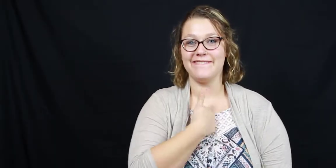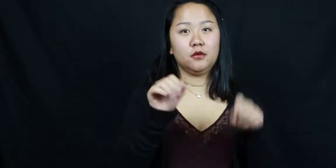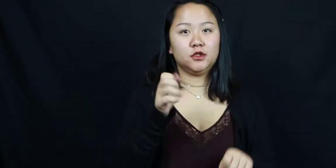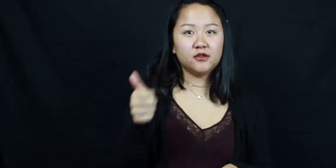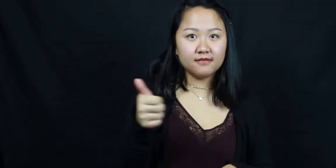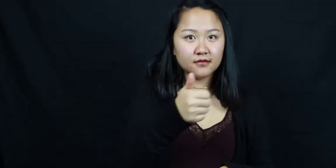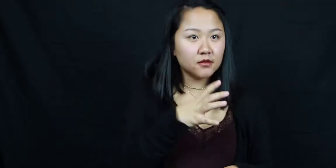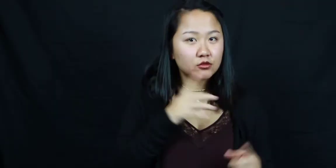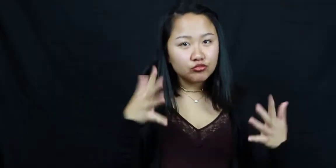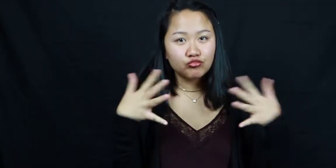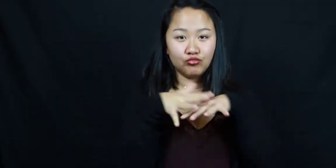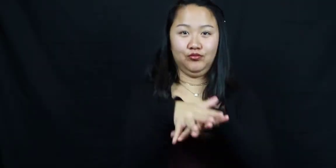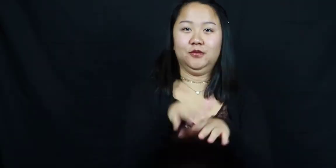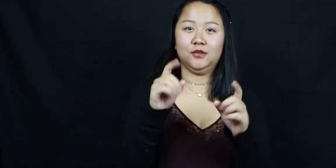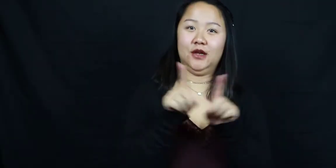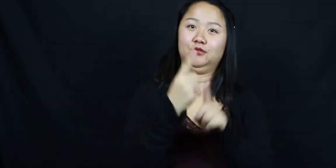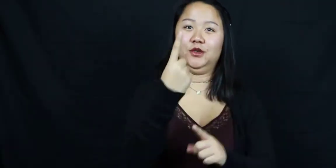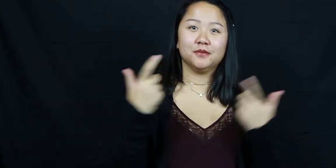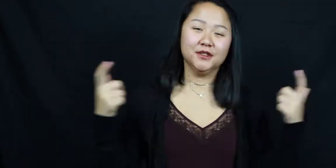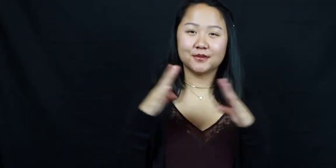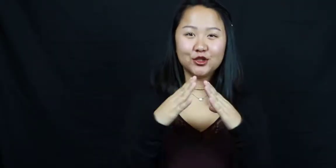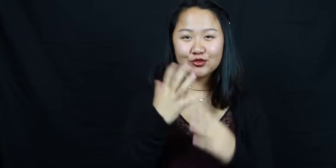People are encouraged to be themselves and blend together to make one big community. It's quite remarkable.